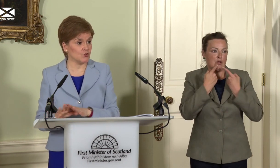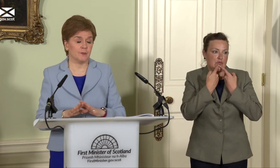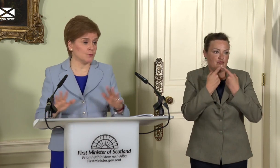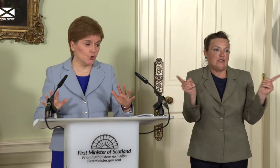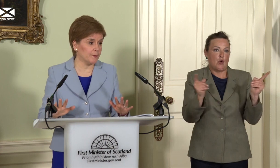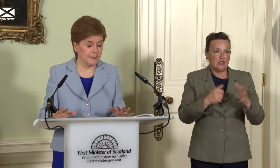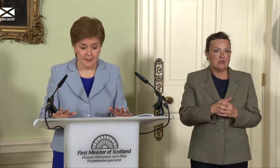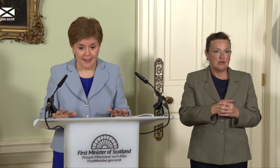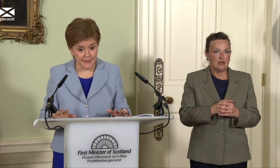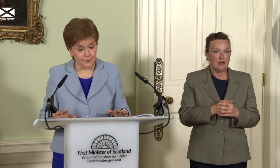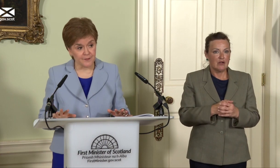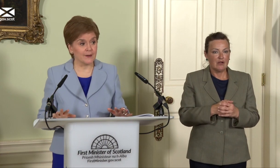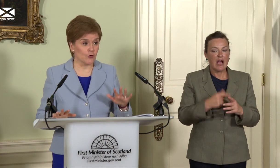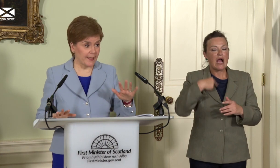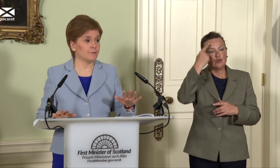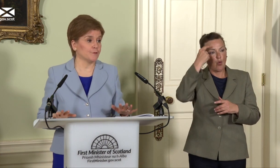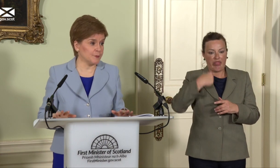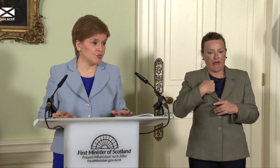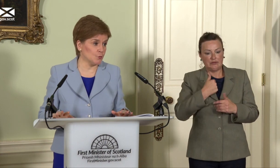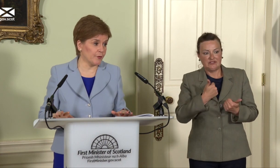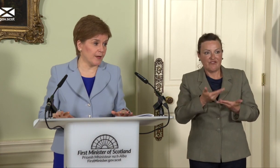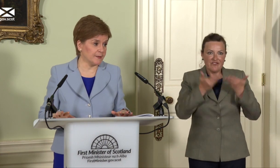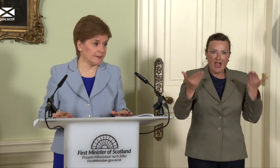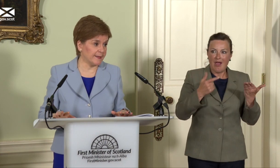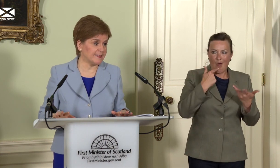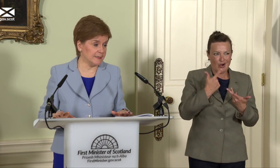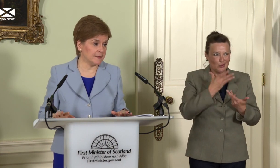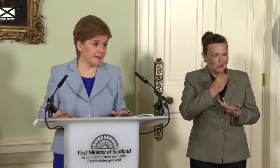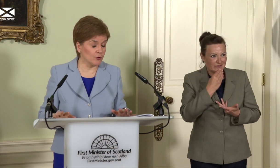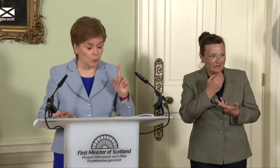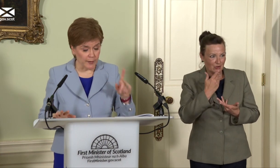but it would not be either fair or helpful for me to do it without having seen the outcome. What I